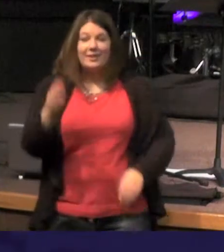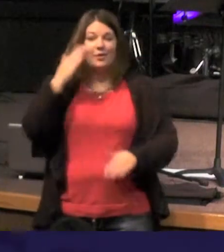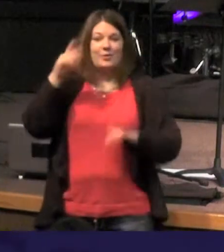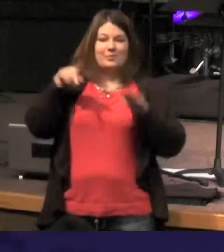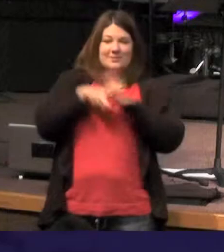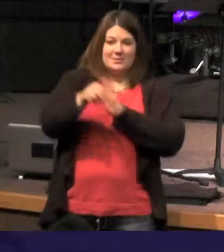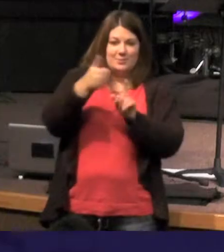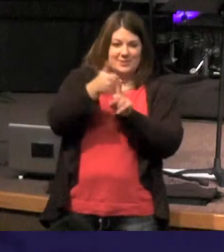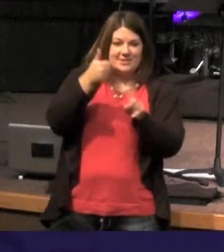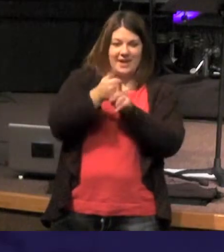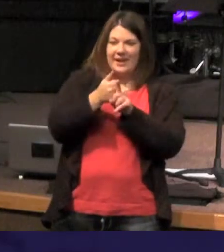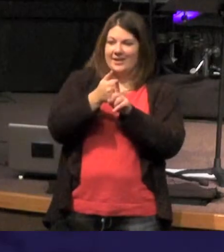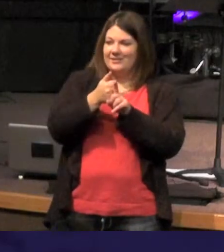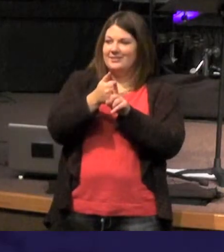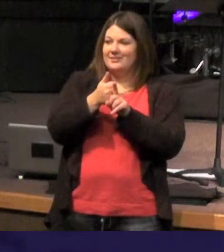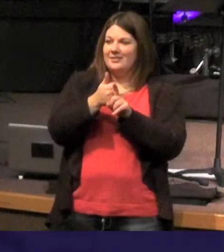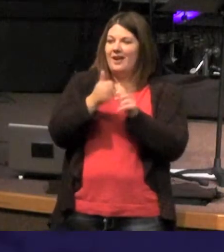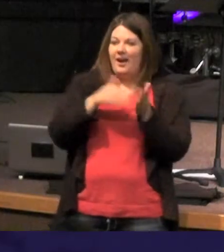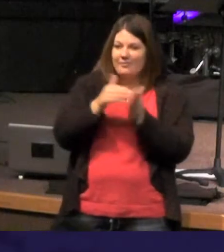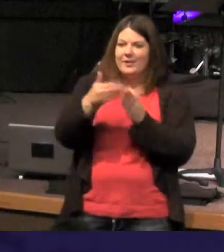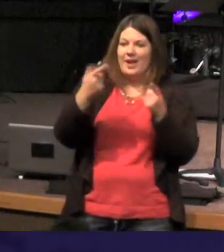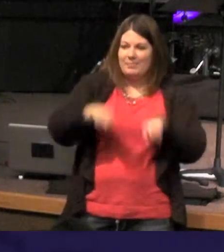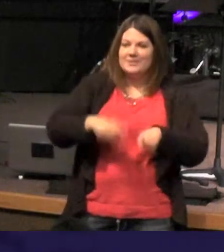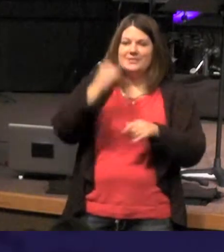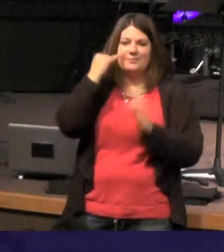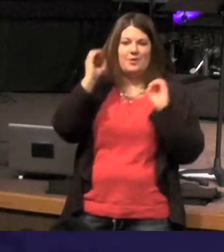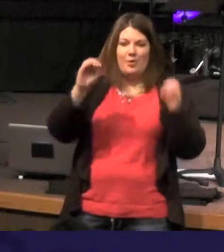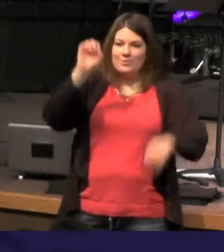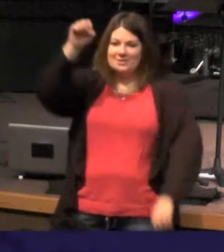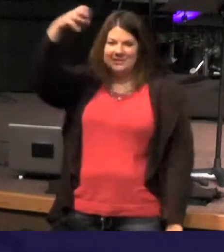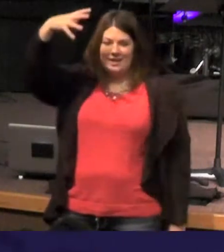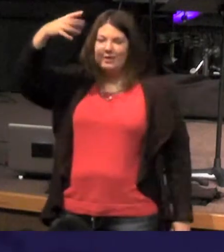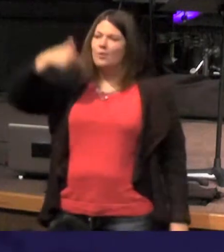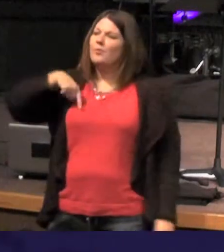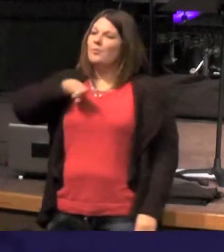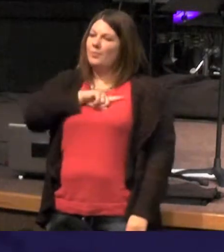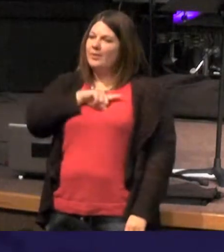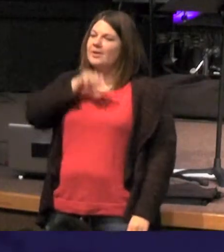up on the sun doesn't come out with we'd like a ray of the sun don't we we like the sun